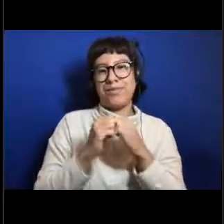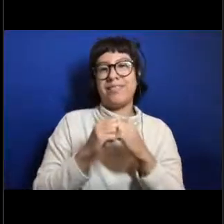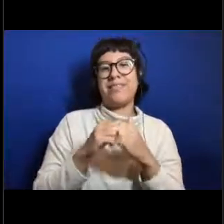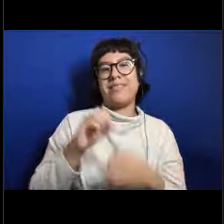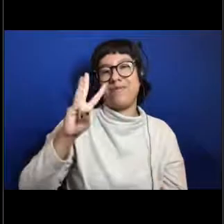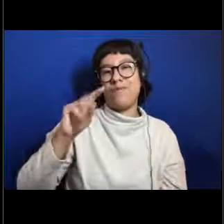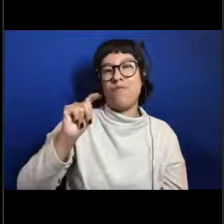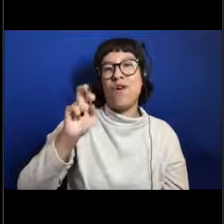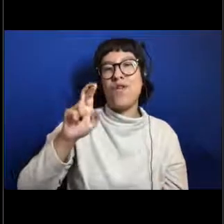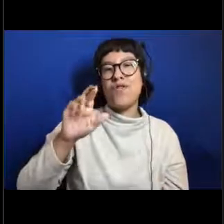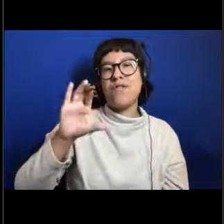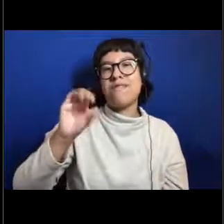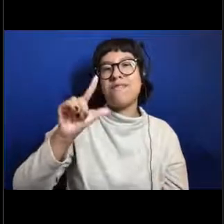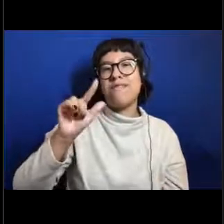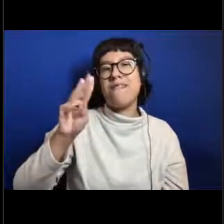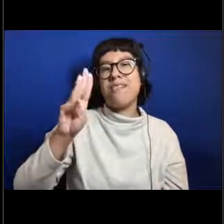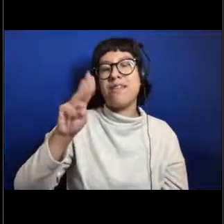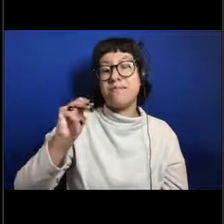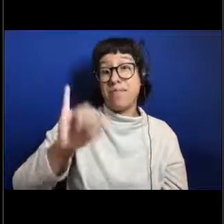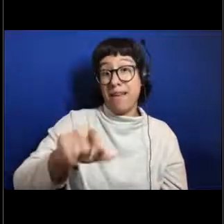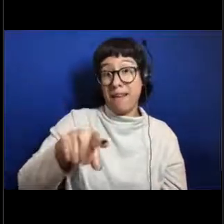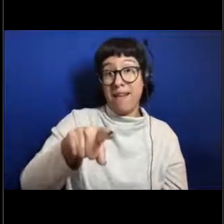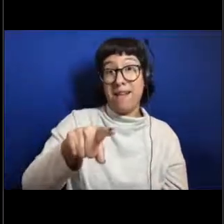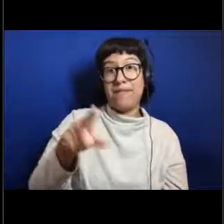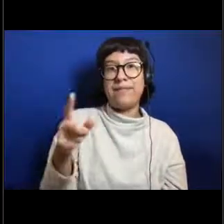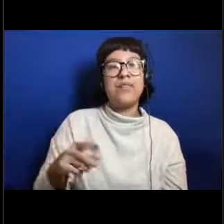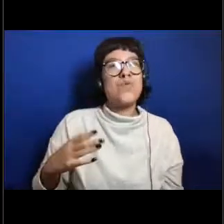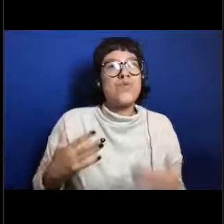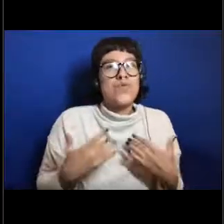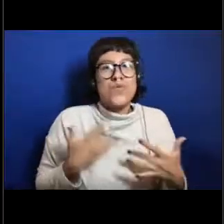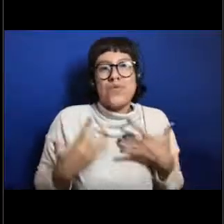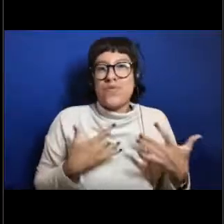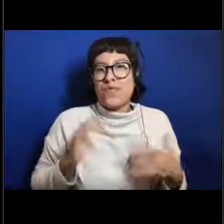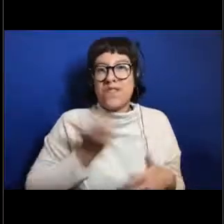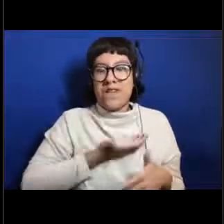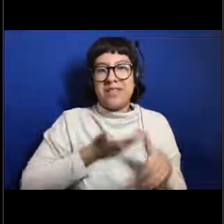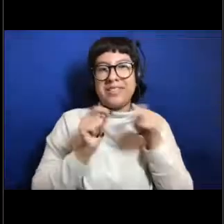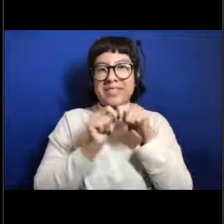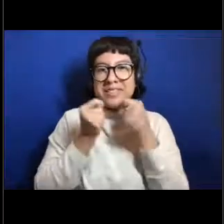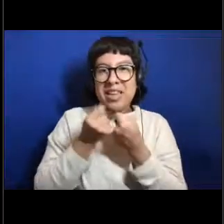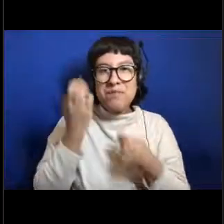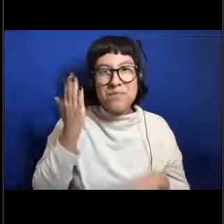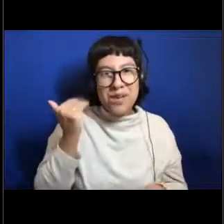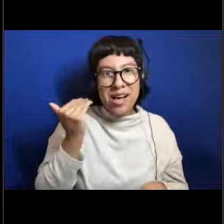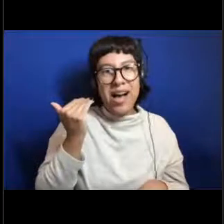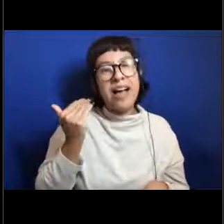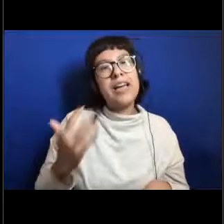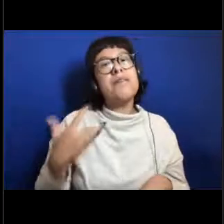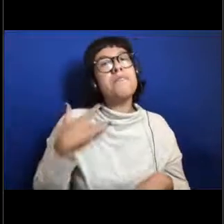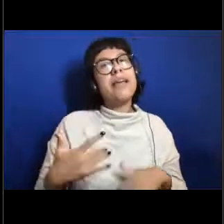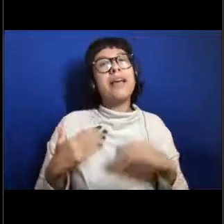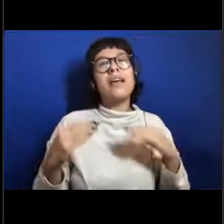This one here was really exciting for our team because it is usually a more shallow animal